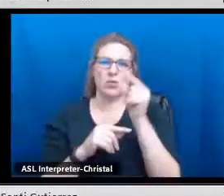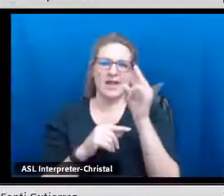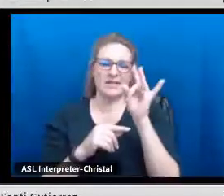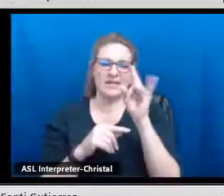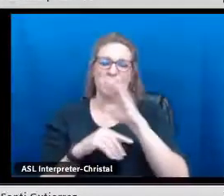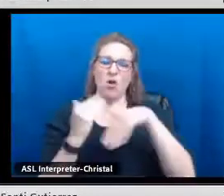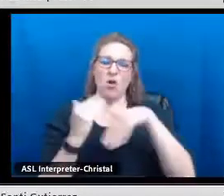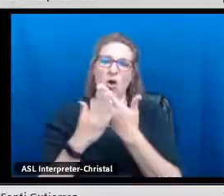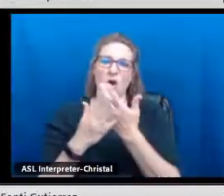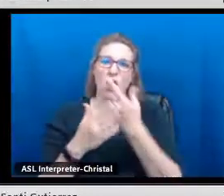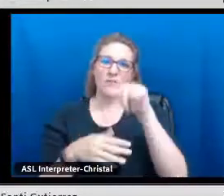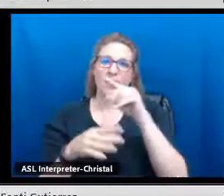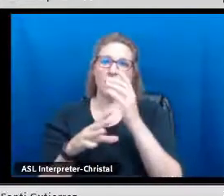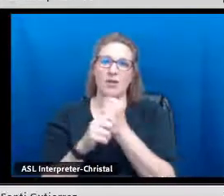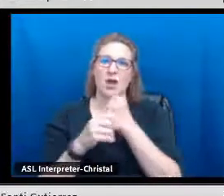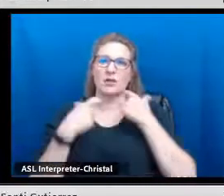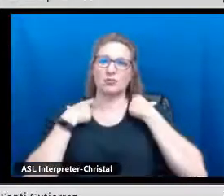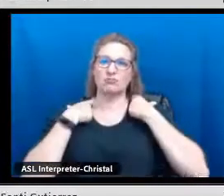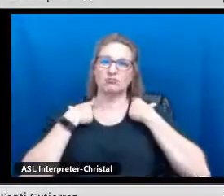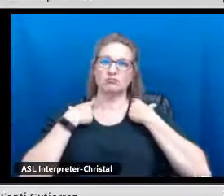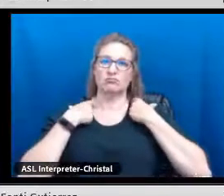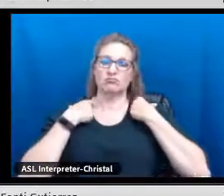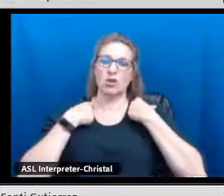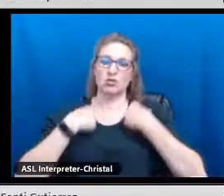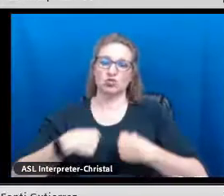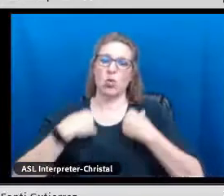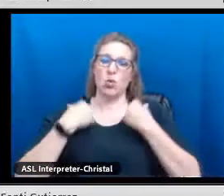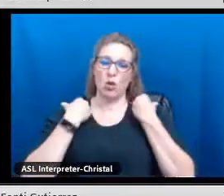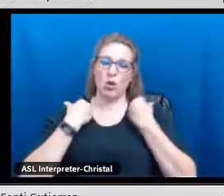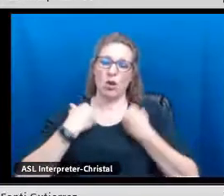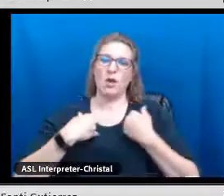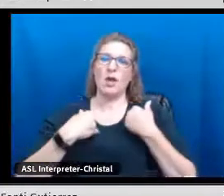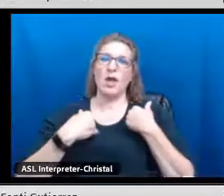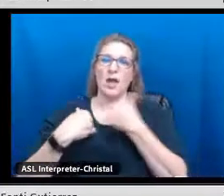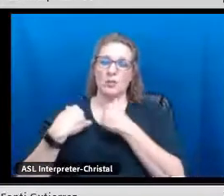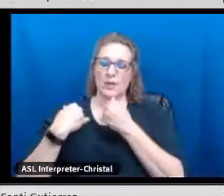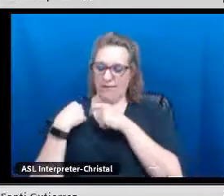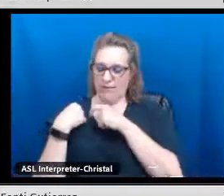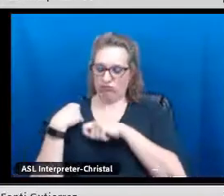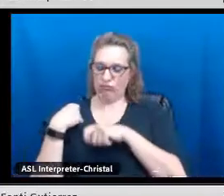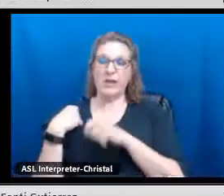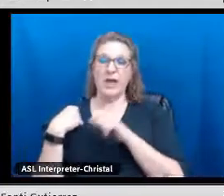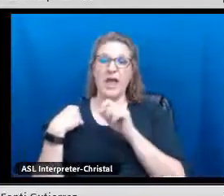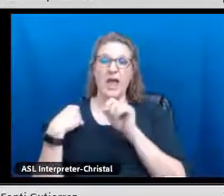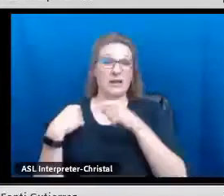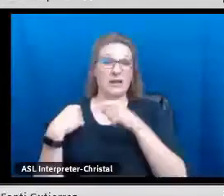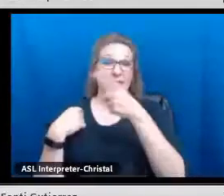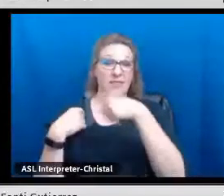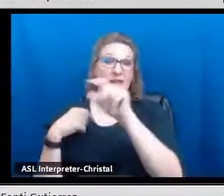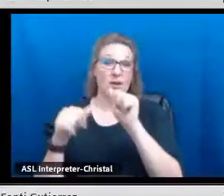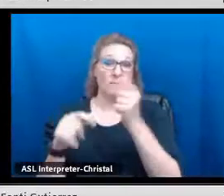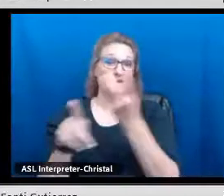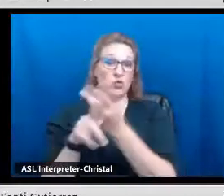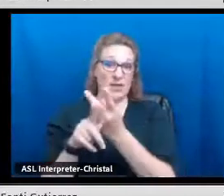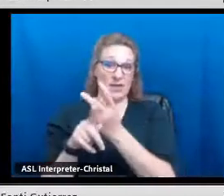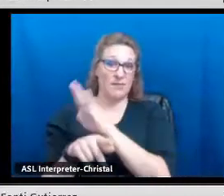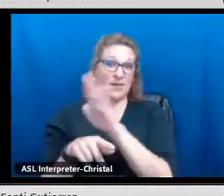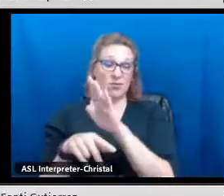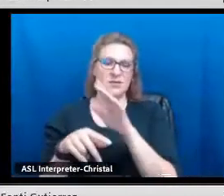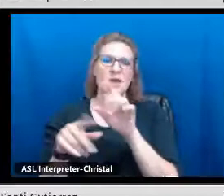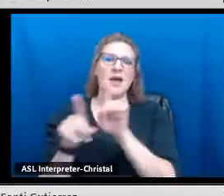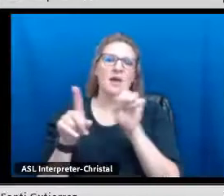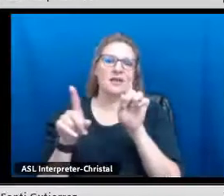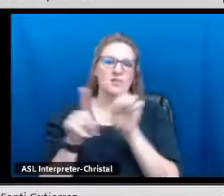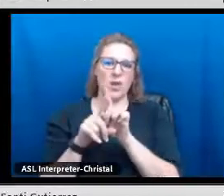That was from 2018 and they all receive a stole and we have them embroidered and they